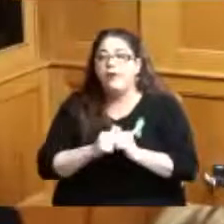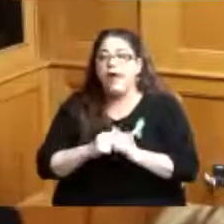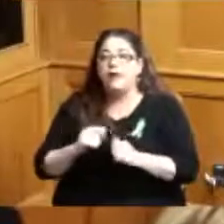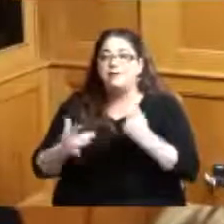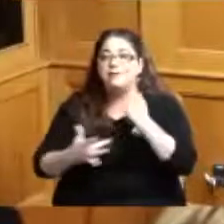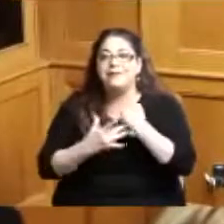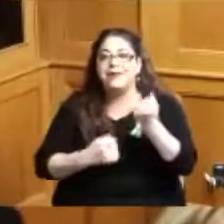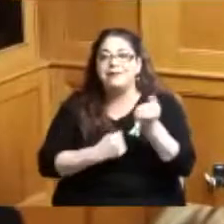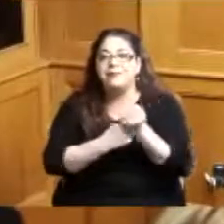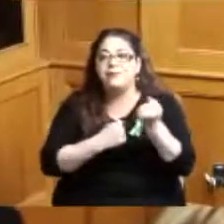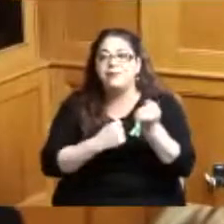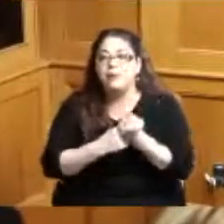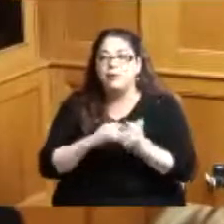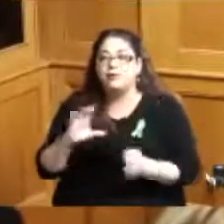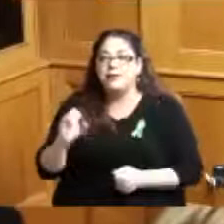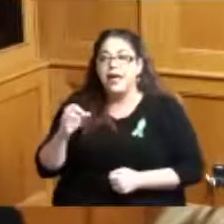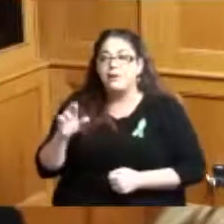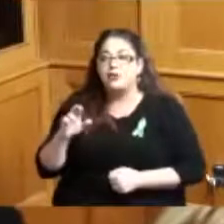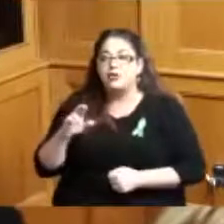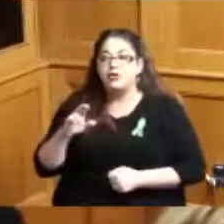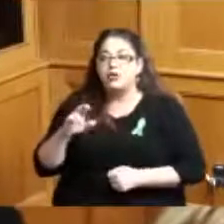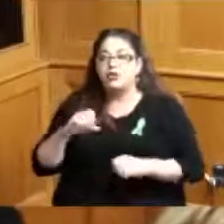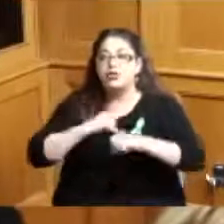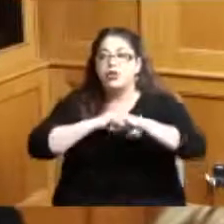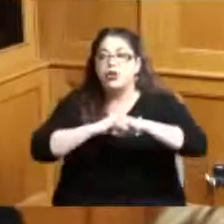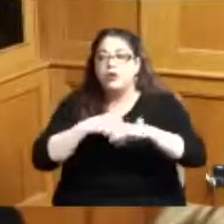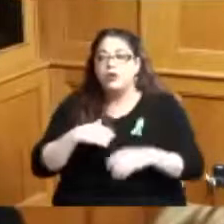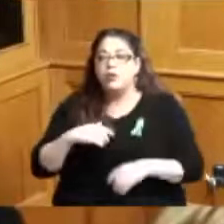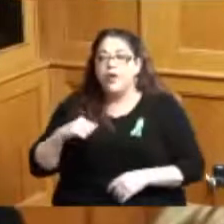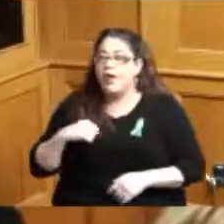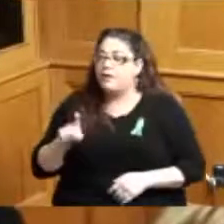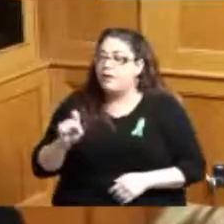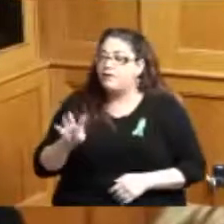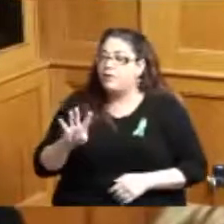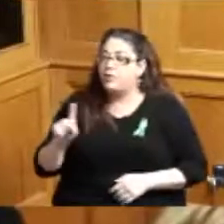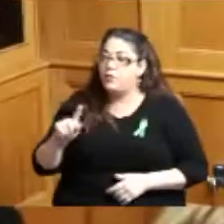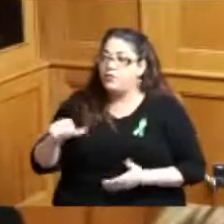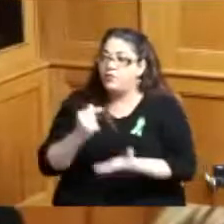the last 12 months we've had 140 grads from Hamilton County 80 percent of those grads come